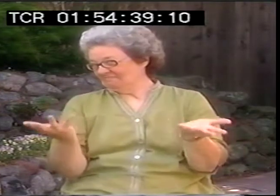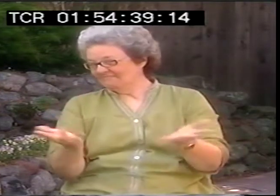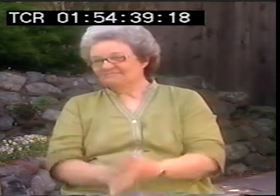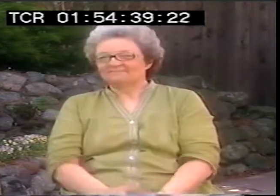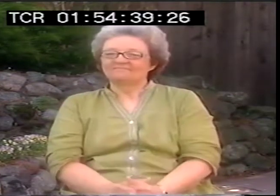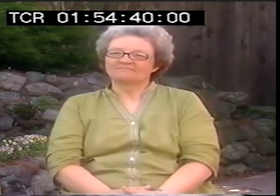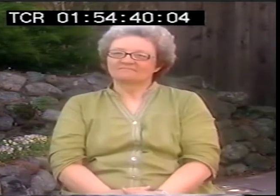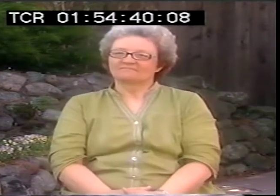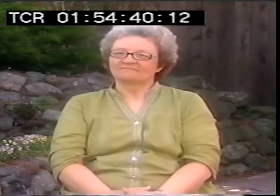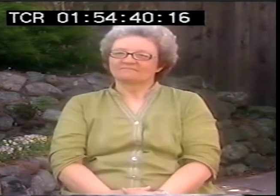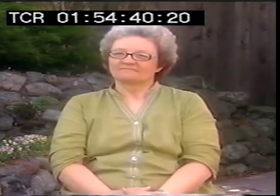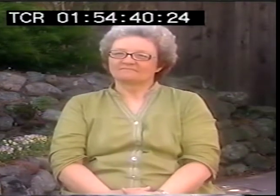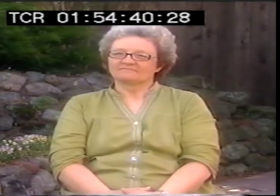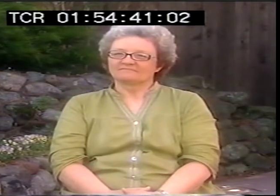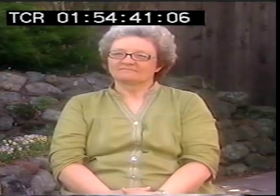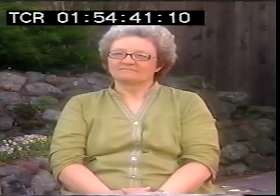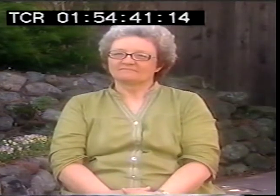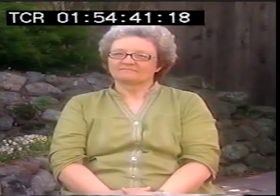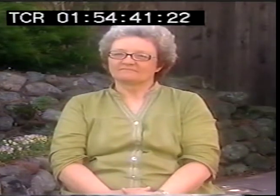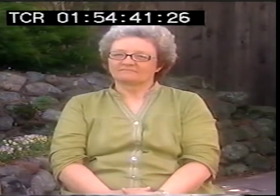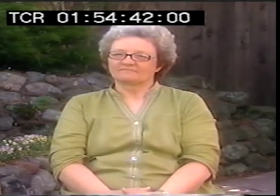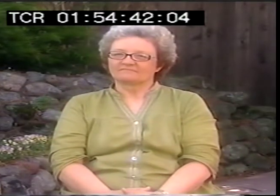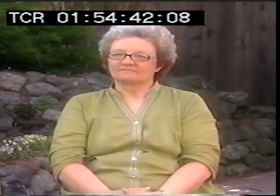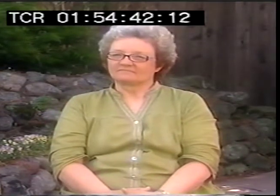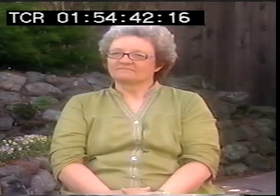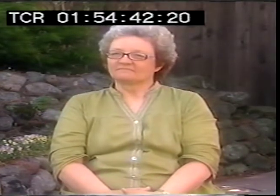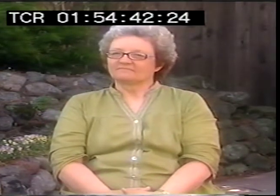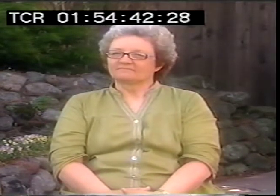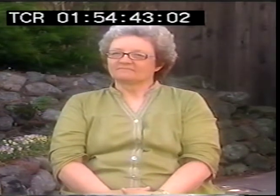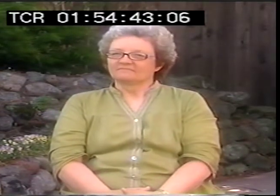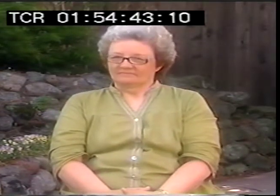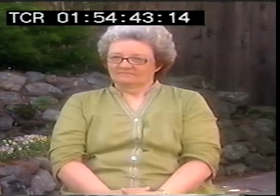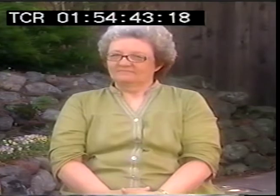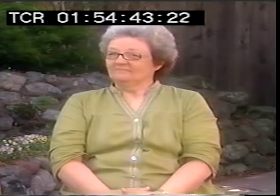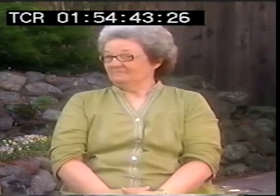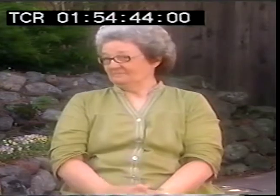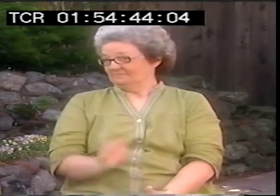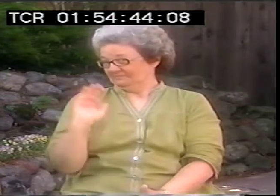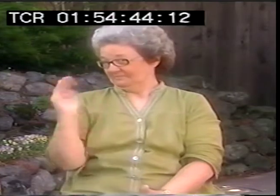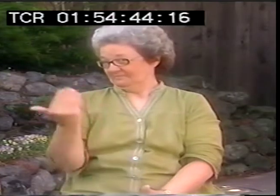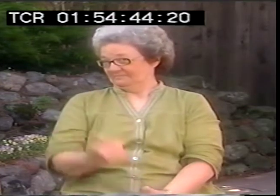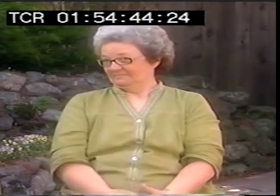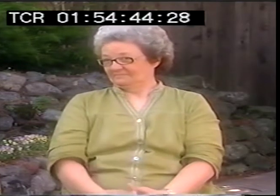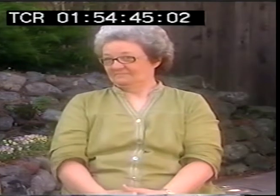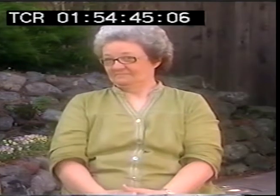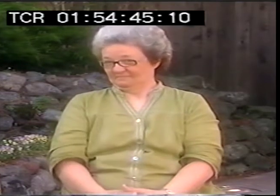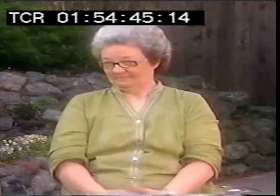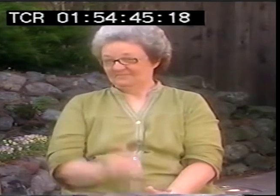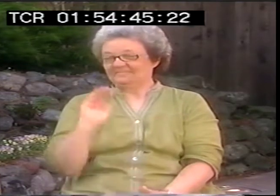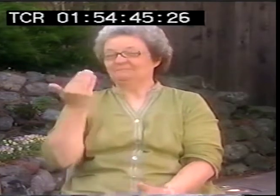the old fashioned P on the arm that means like music. And ASL poetry is the one that looks like expression from the heart.